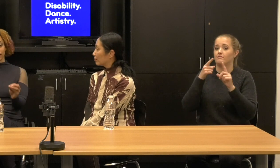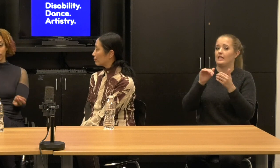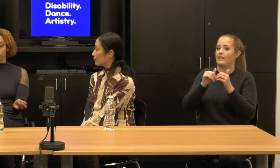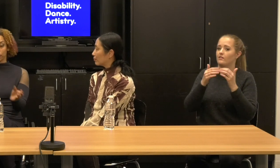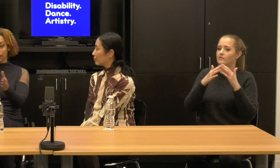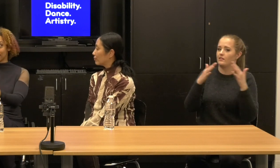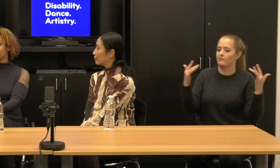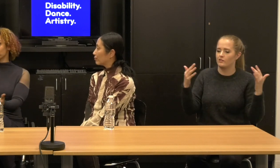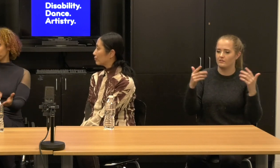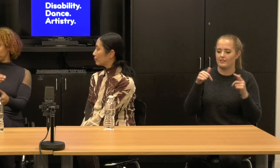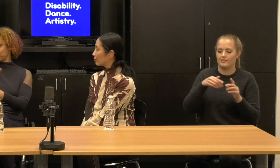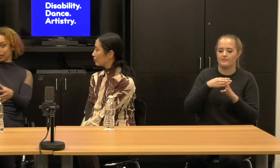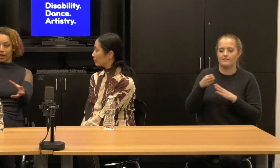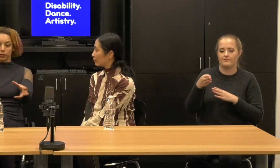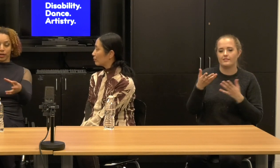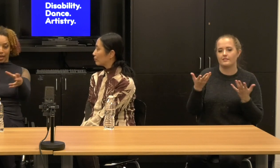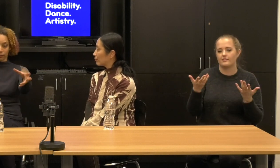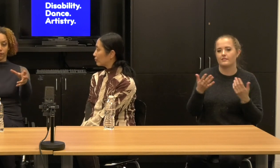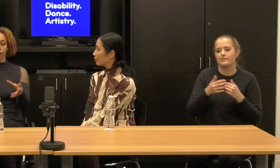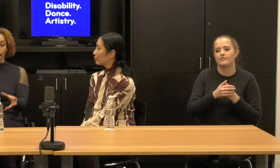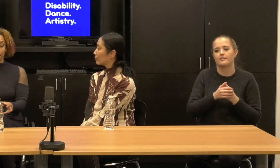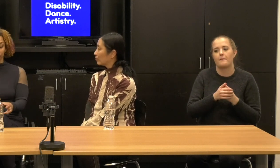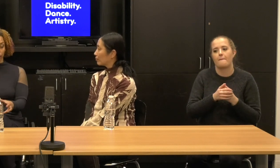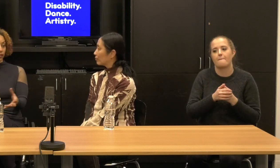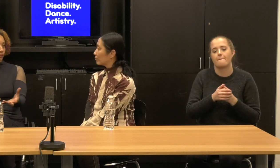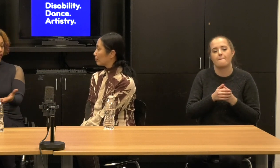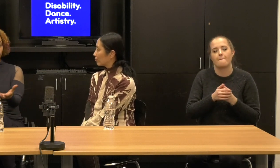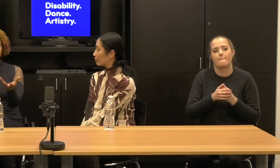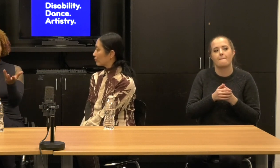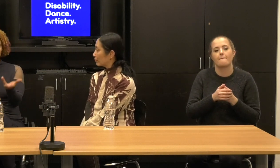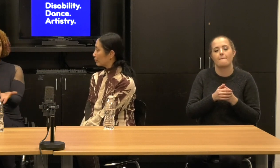it's, you know, that's how you get from, you get diverse.